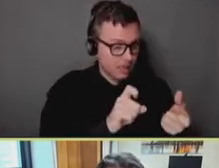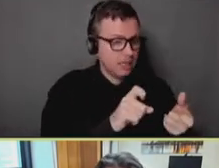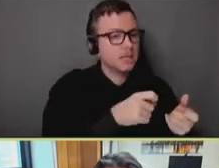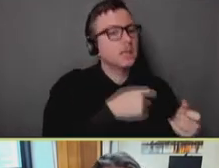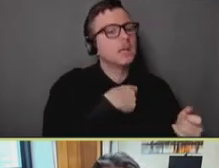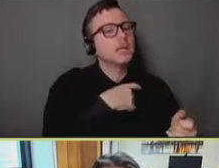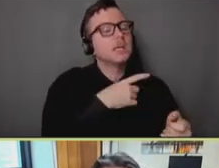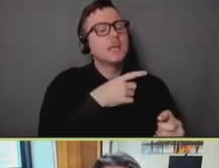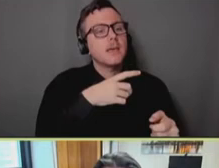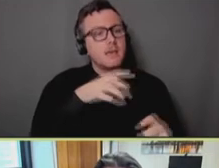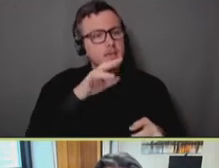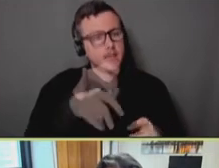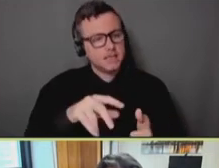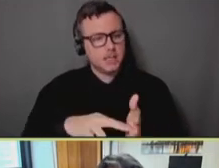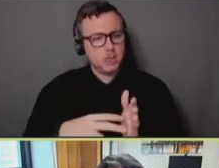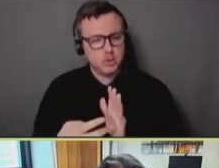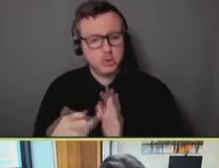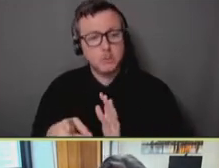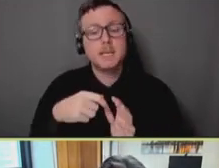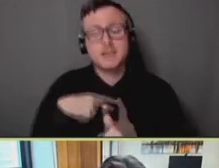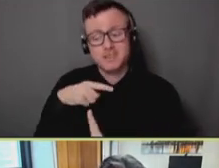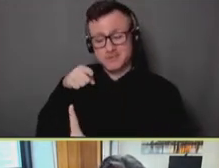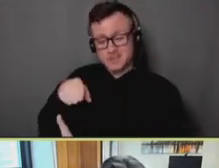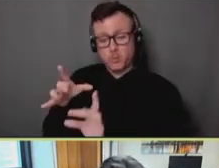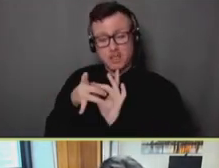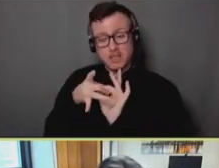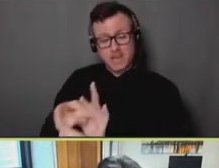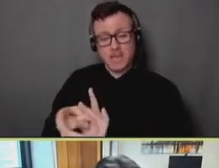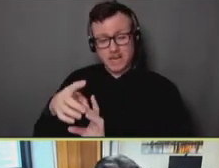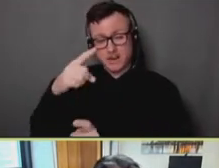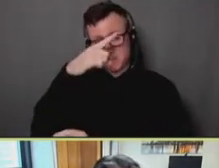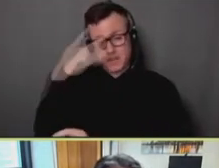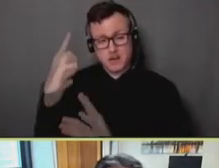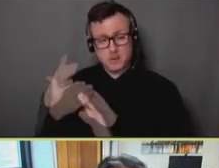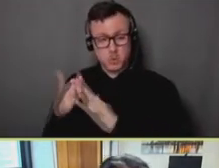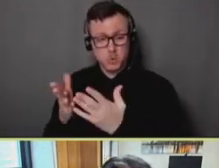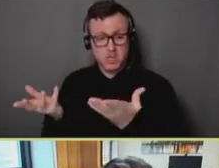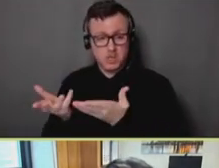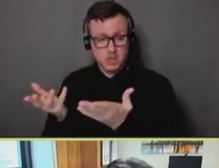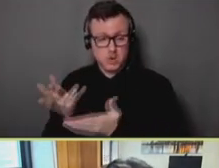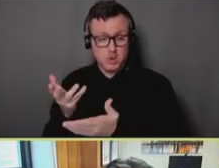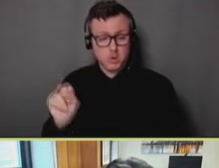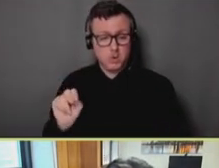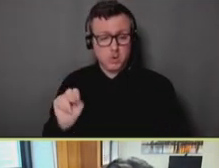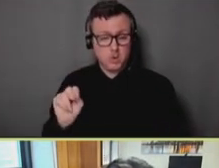the specific needs of the African American community here in New York City. Next slide.